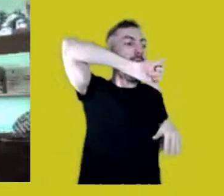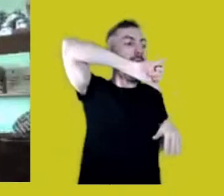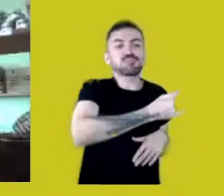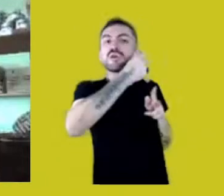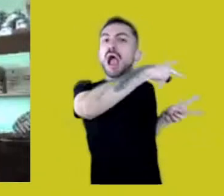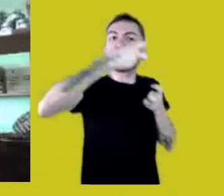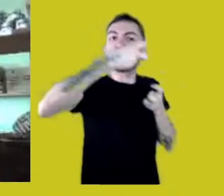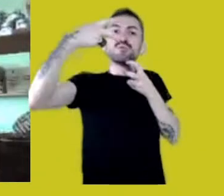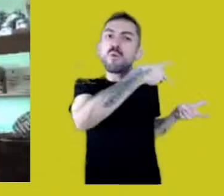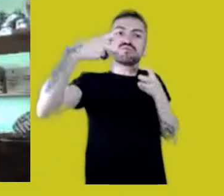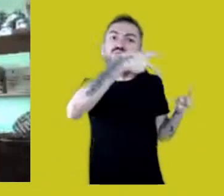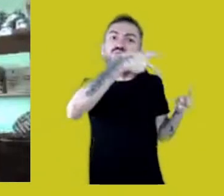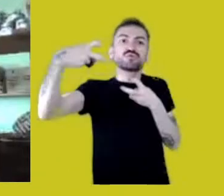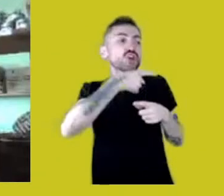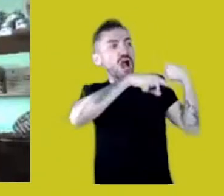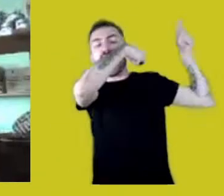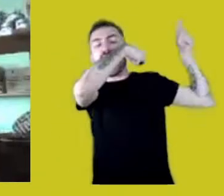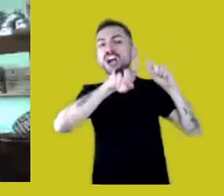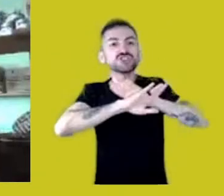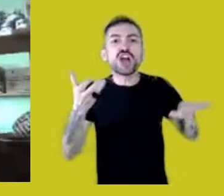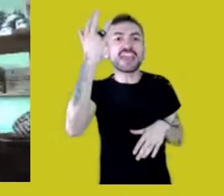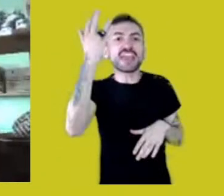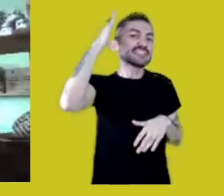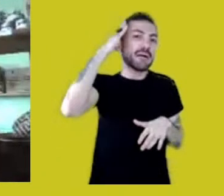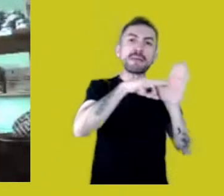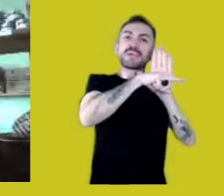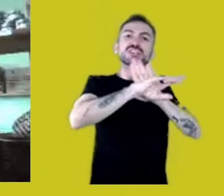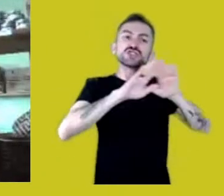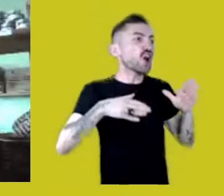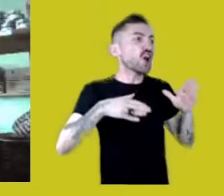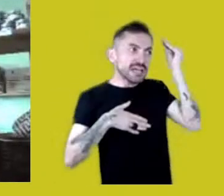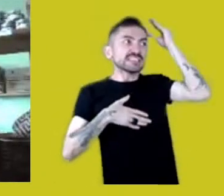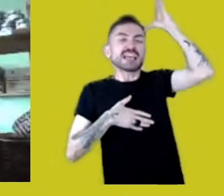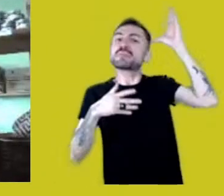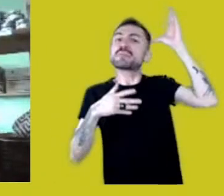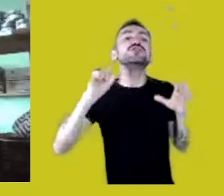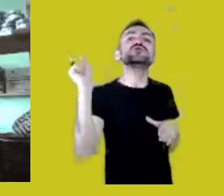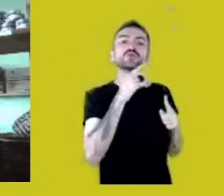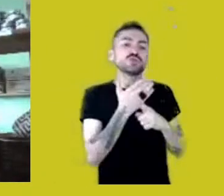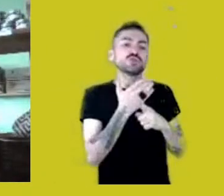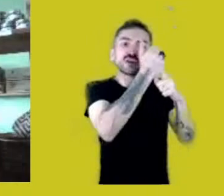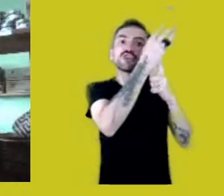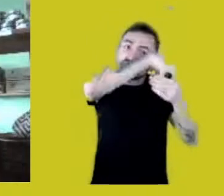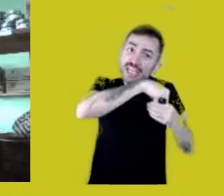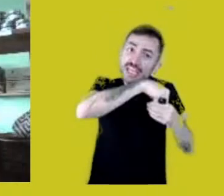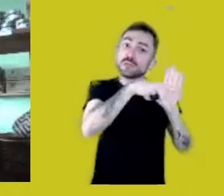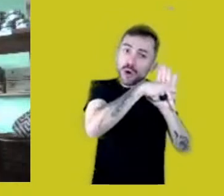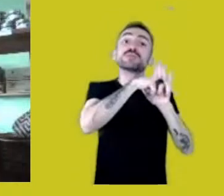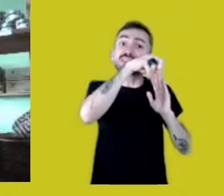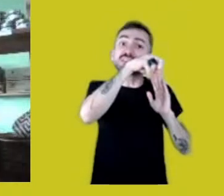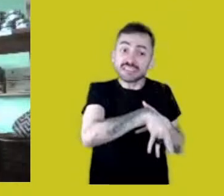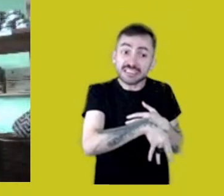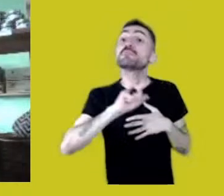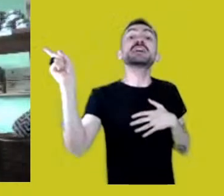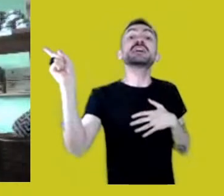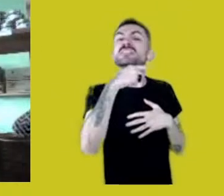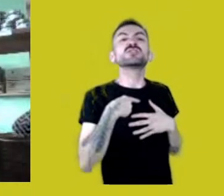all our knowledge, all our technologies, which are used, yes, but are not recognized as ours